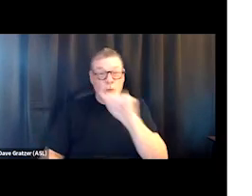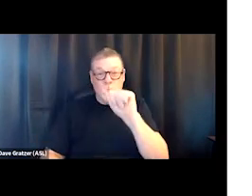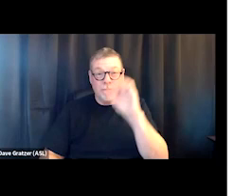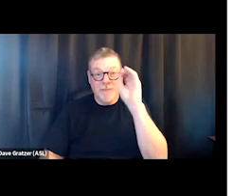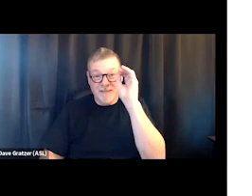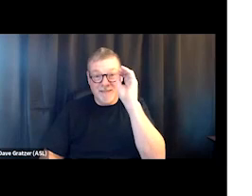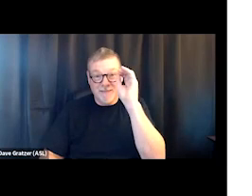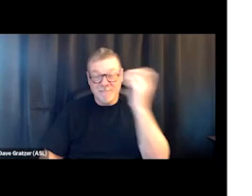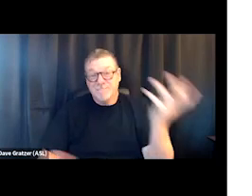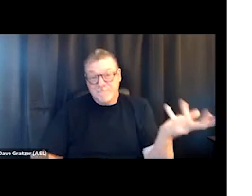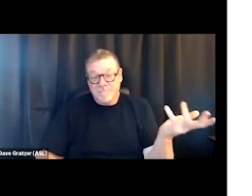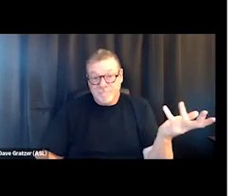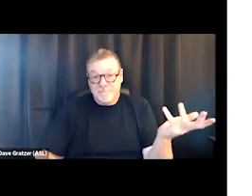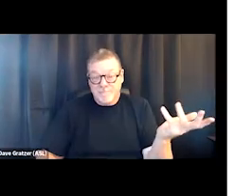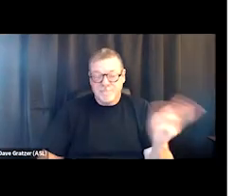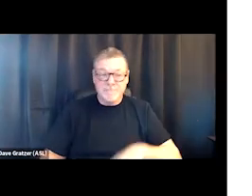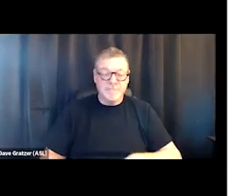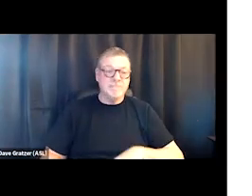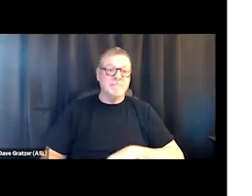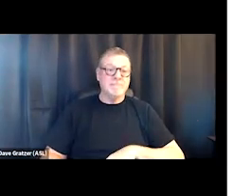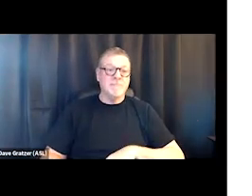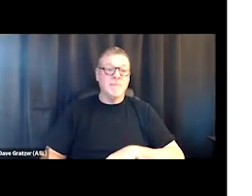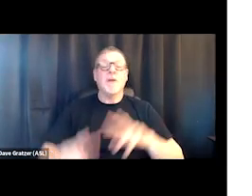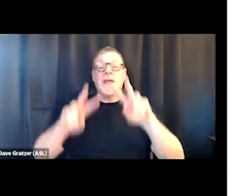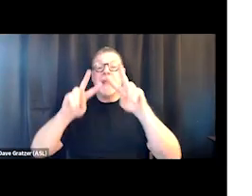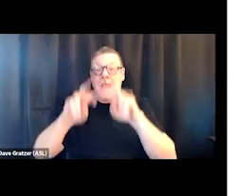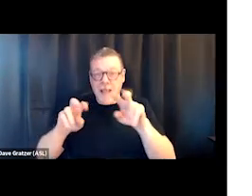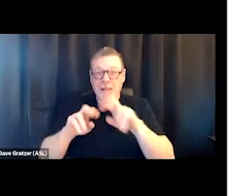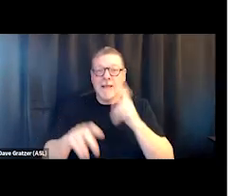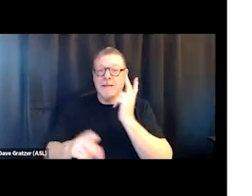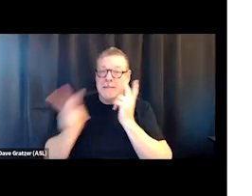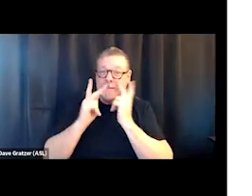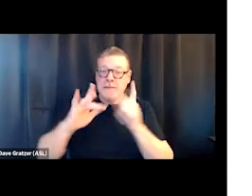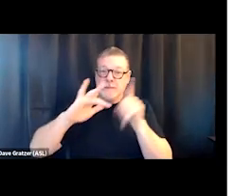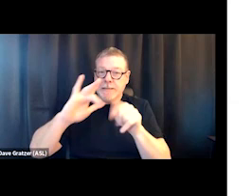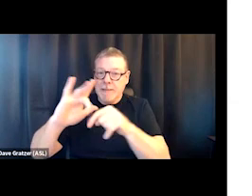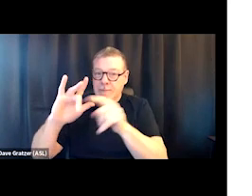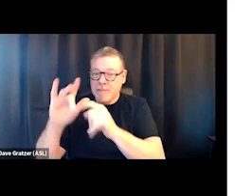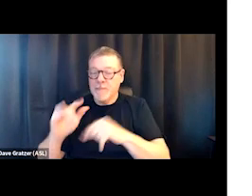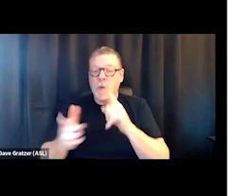And so in analyzing the gaps in the system and what resources we need to bring